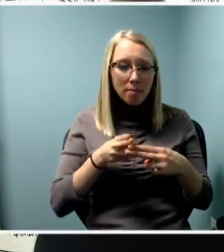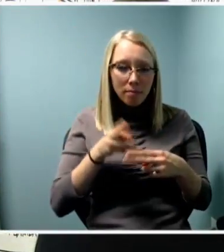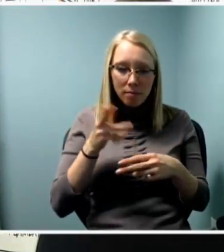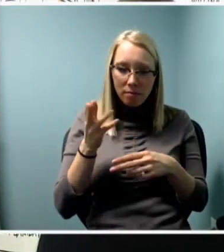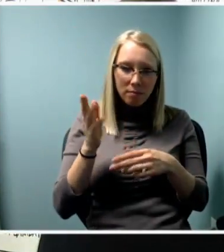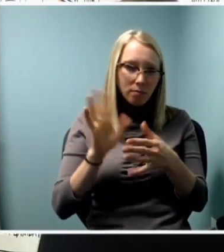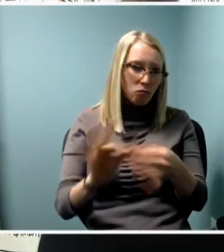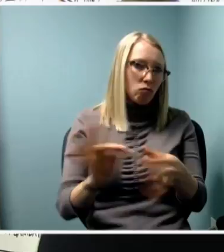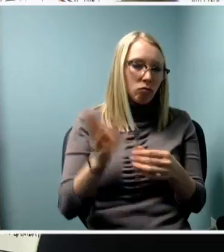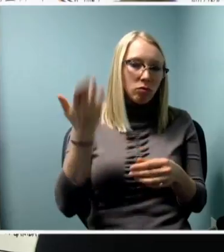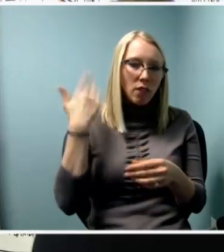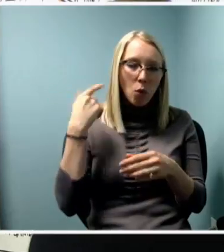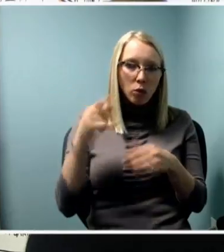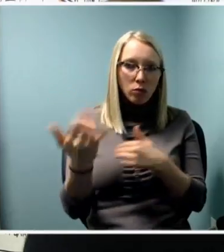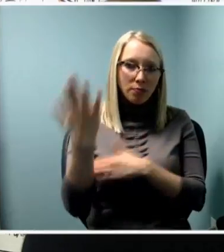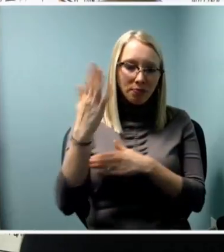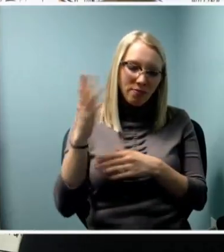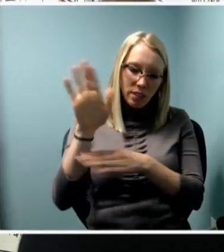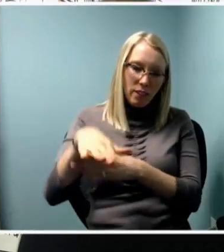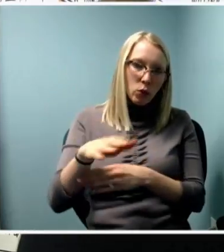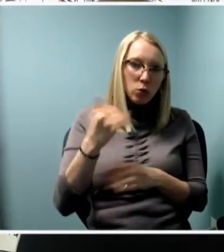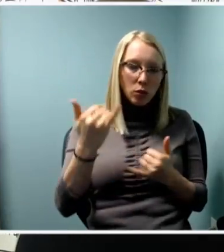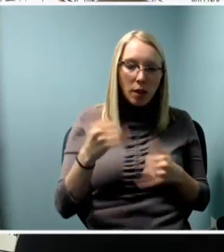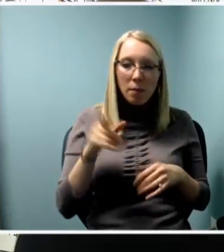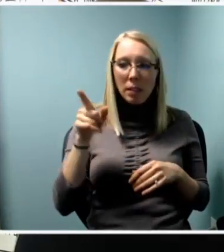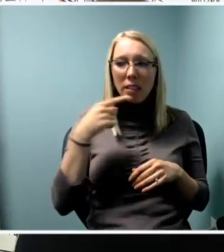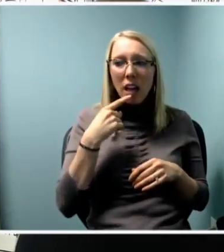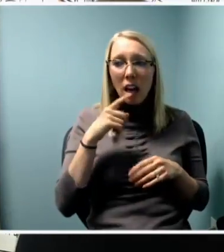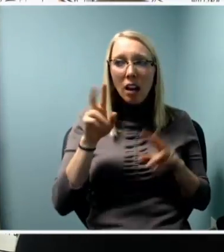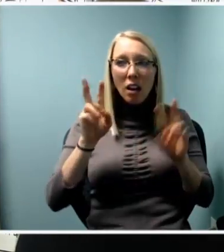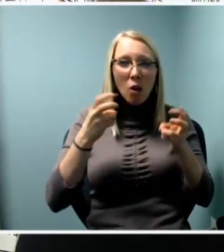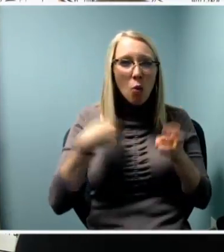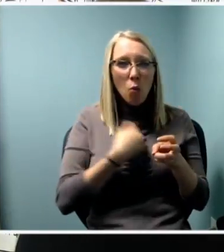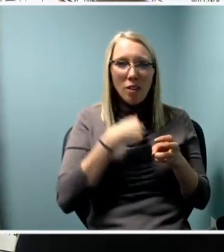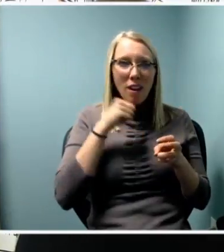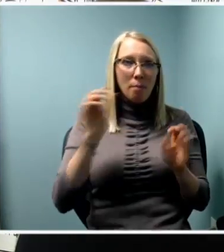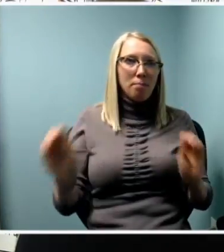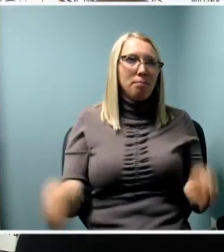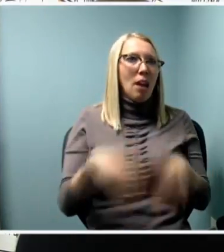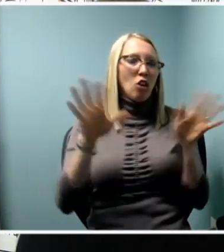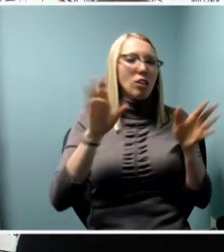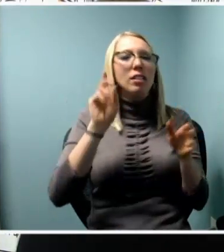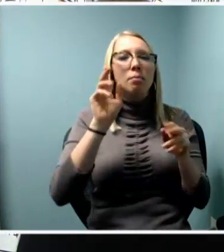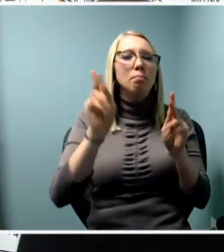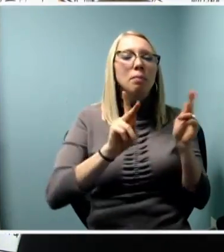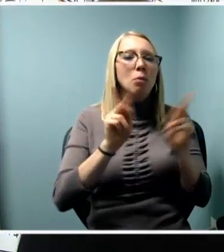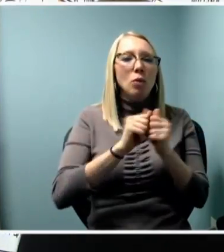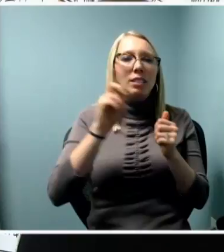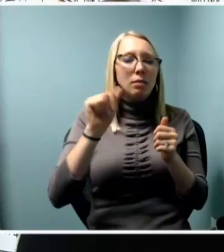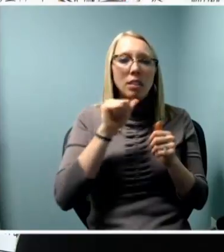it's not a miracle, we need to actually push ourselves for excellence